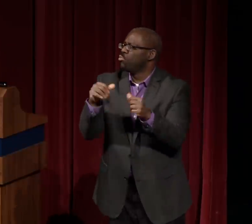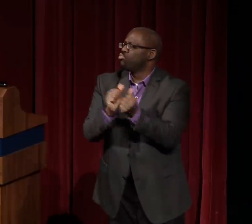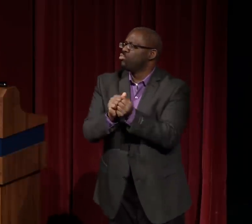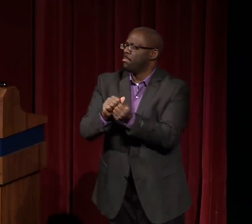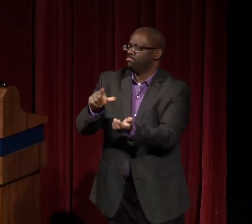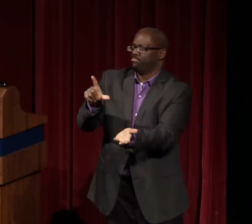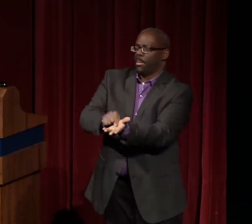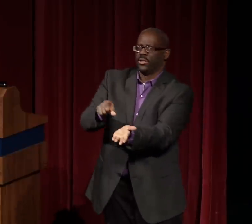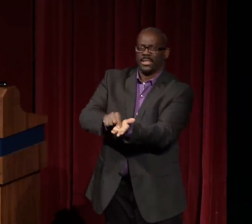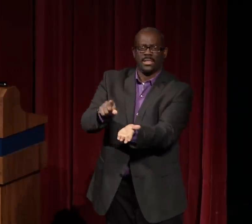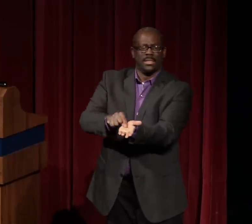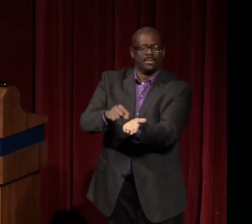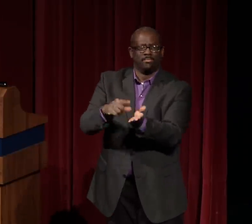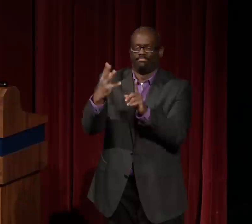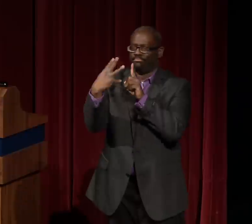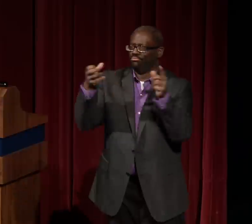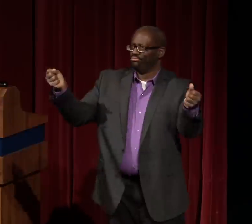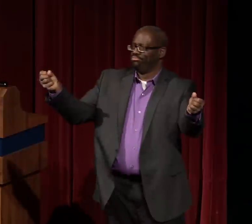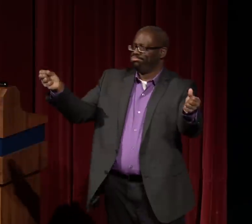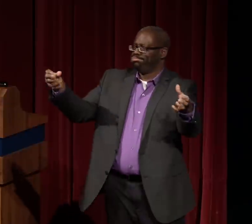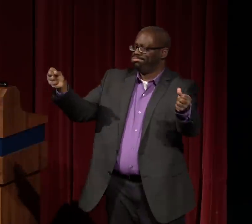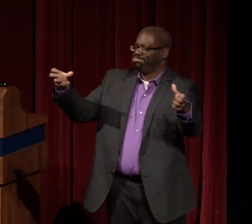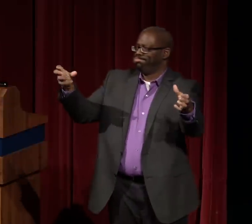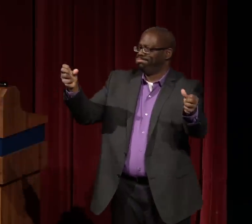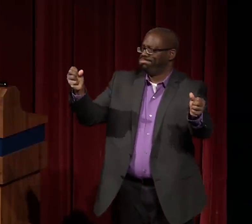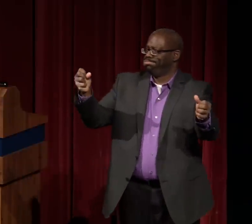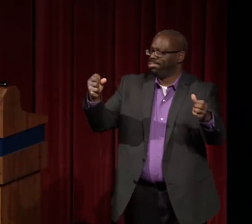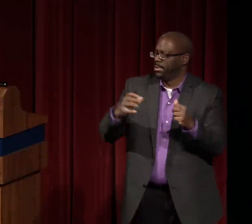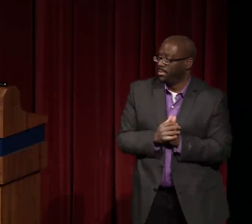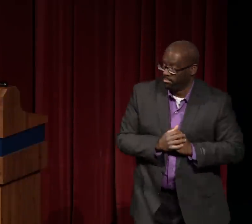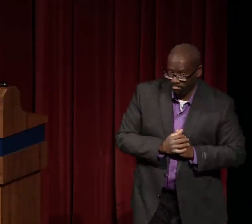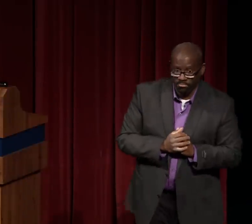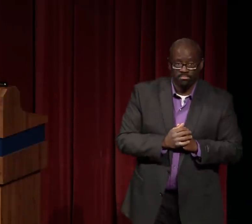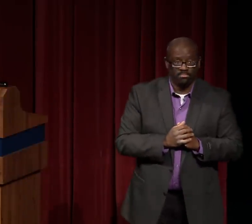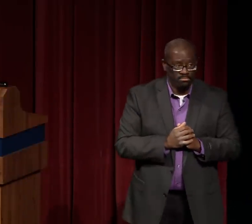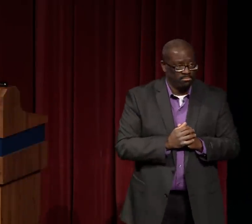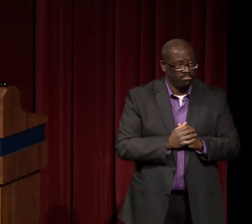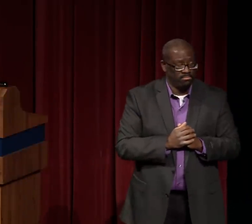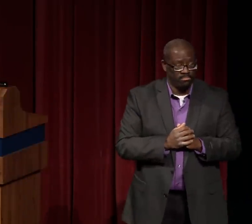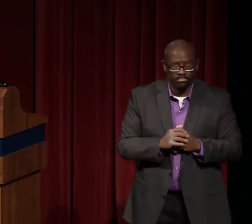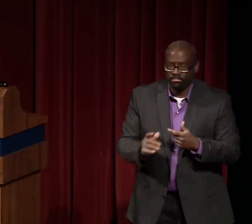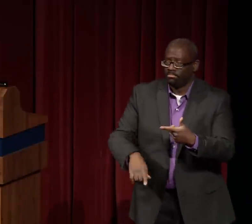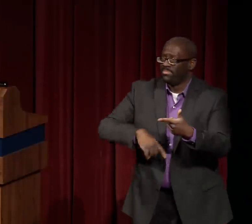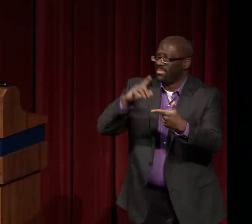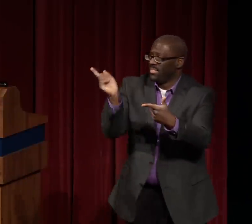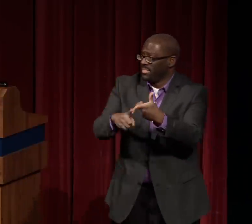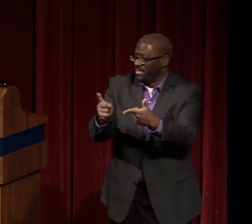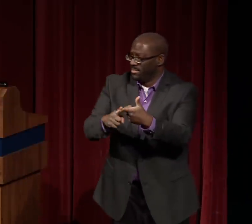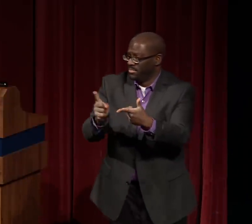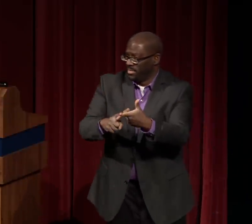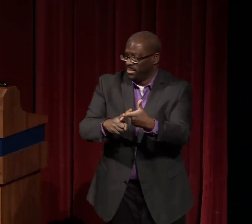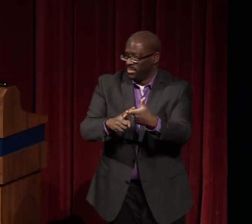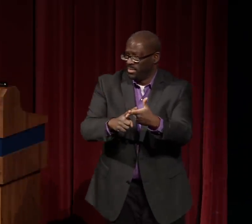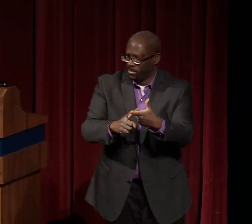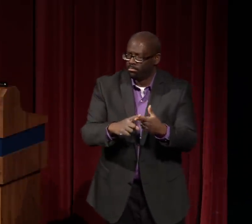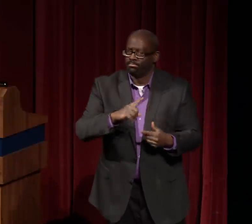She was the first African American woman to be involved as an ASL model for a major publisher.